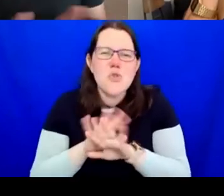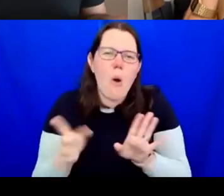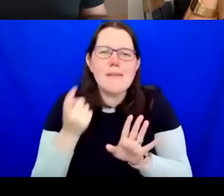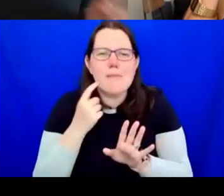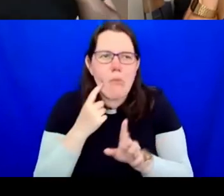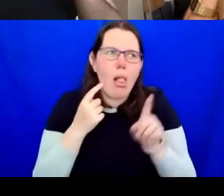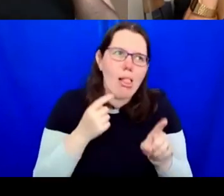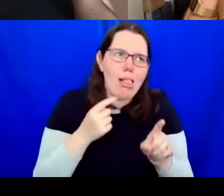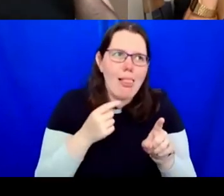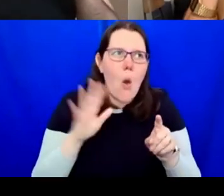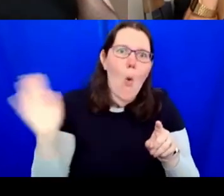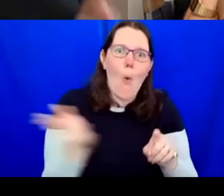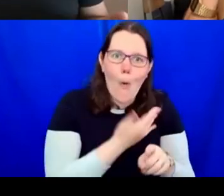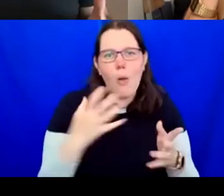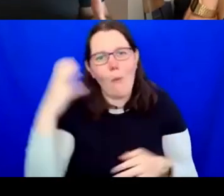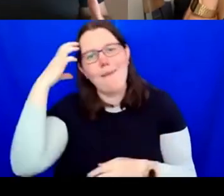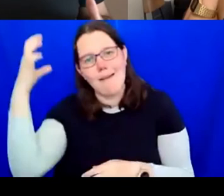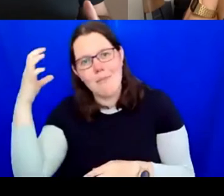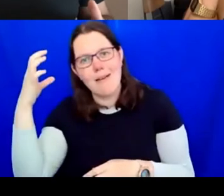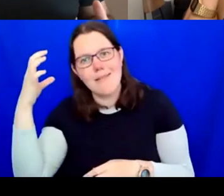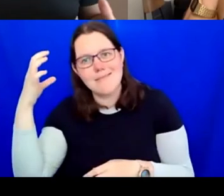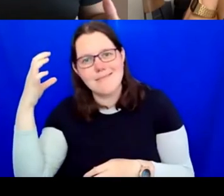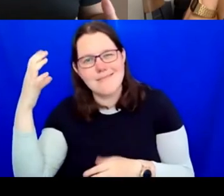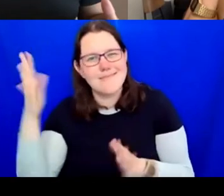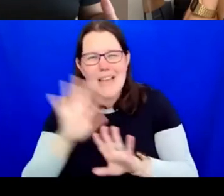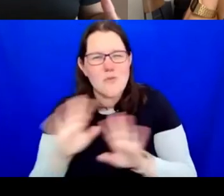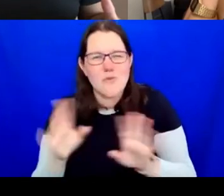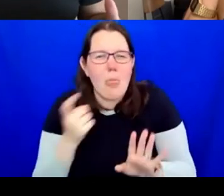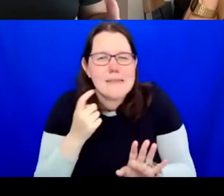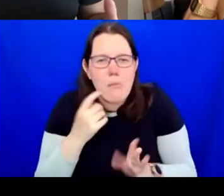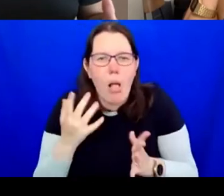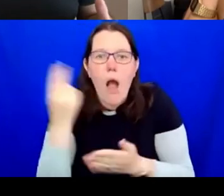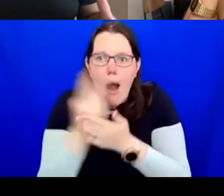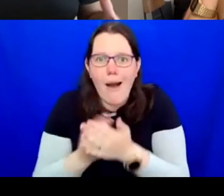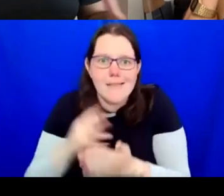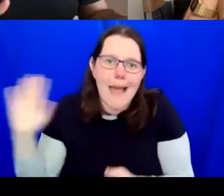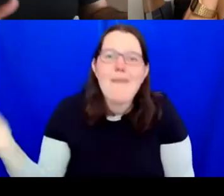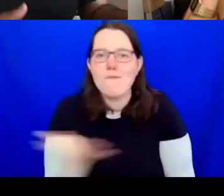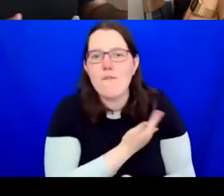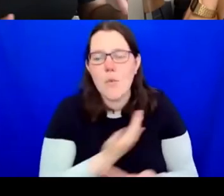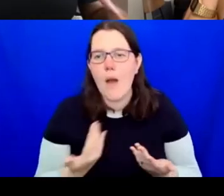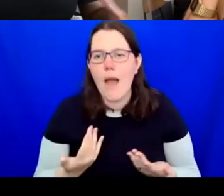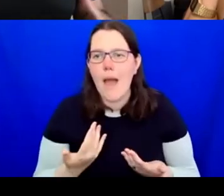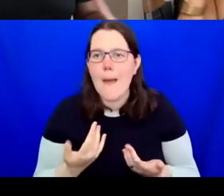everywhere. But what we really need to understand is how we value that art and how we actually